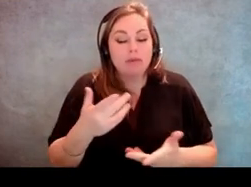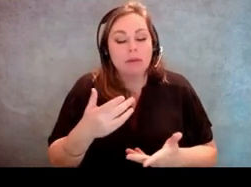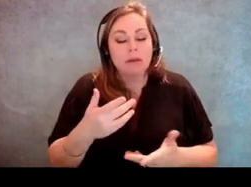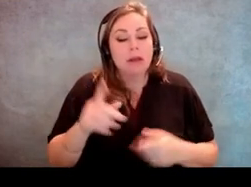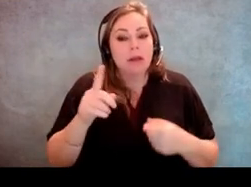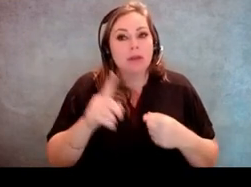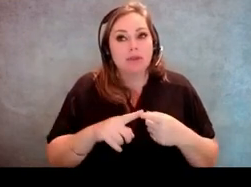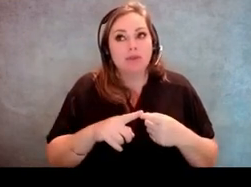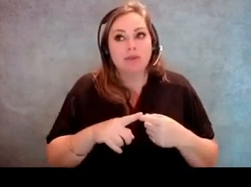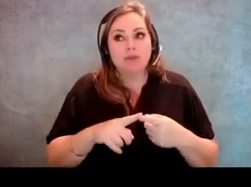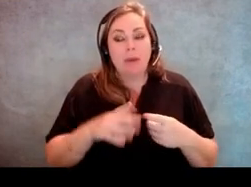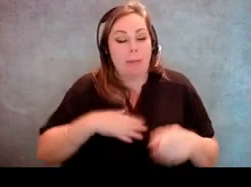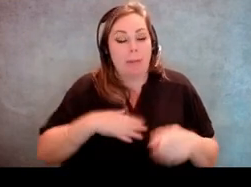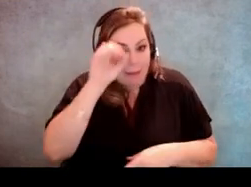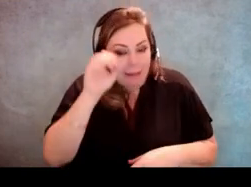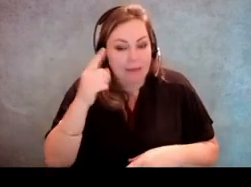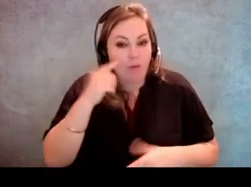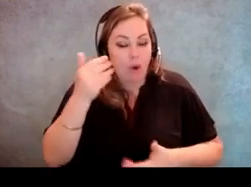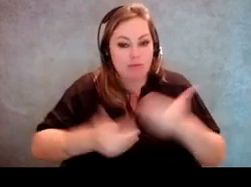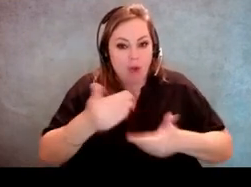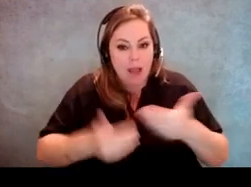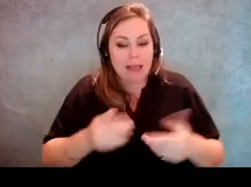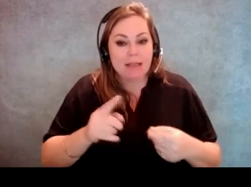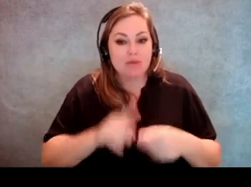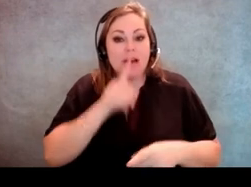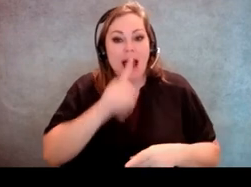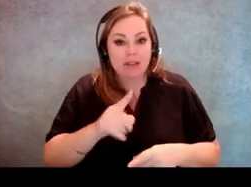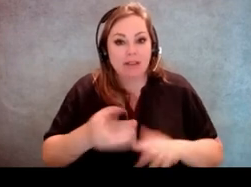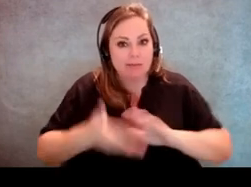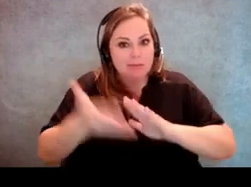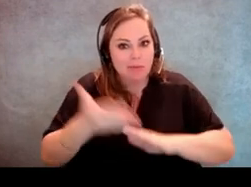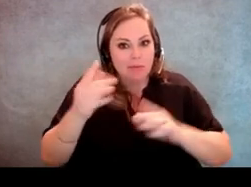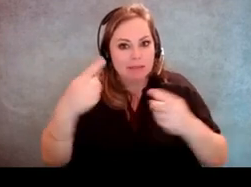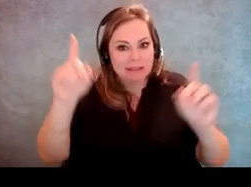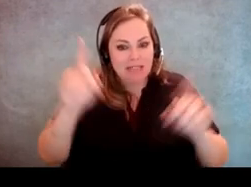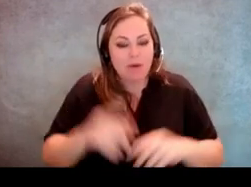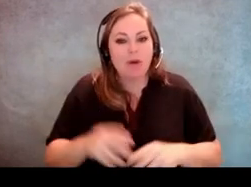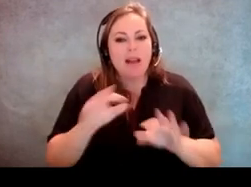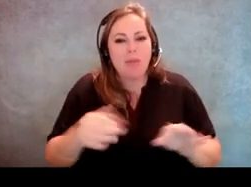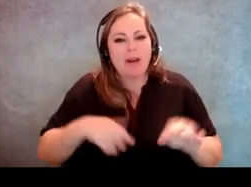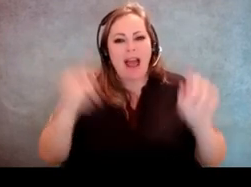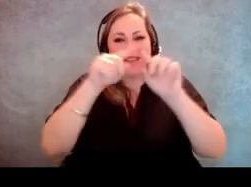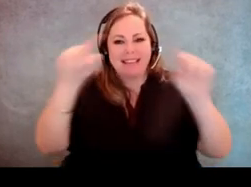for the process to actually be workable you have to have a sign so people know about it,